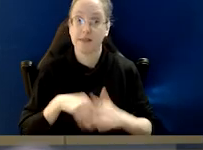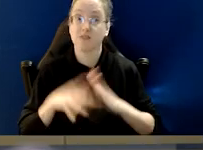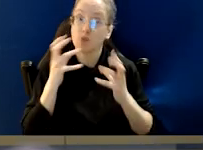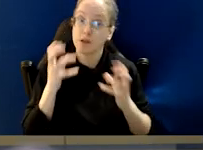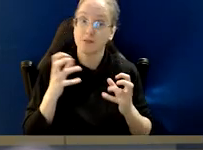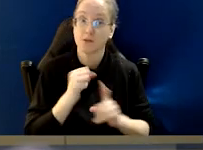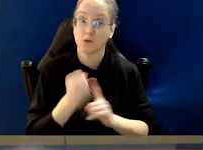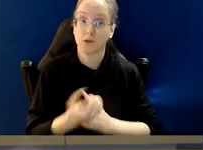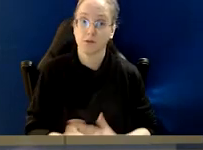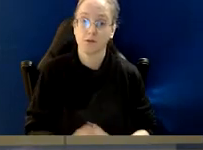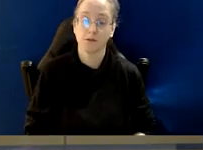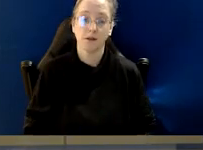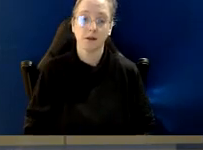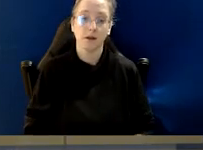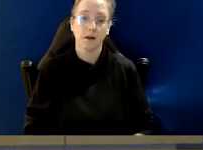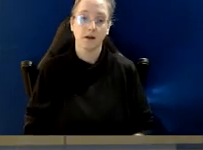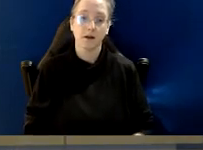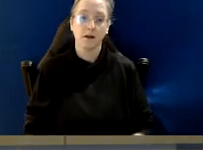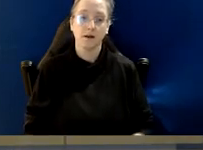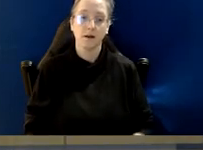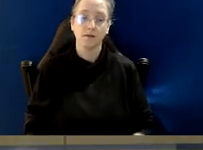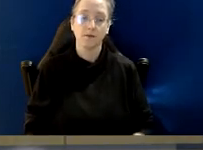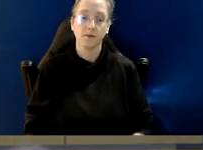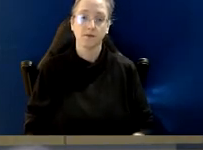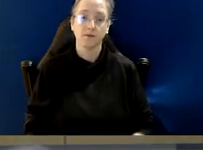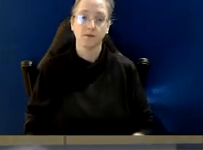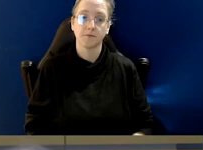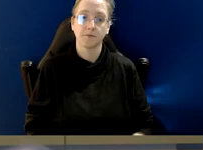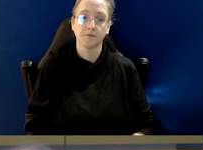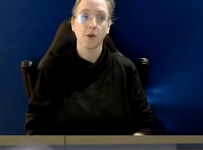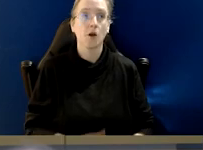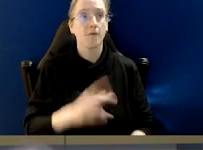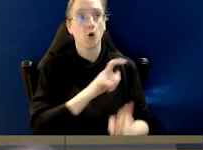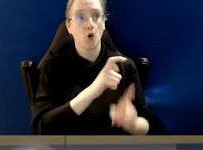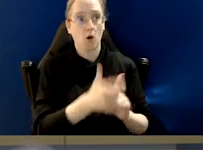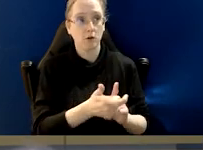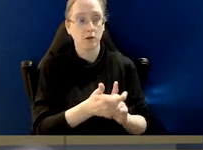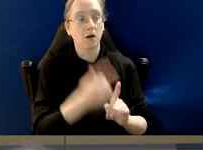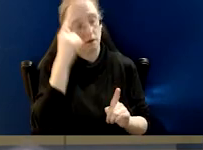in particular in a stressful situation. So I think what's really important about